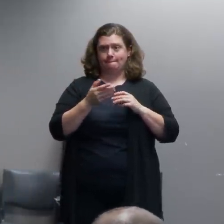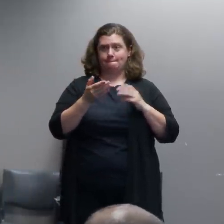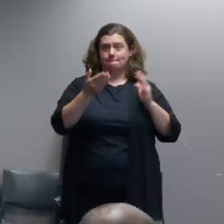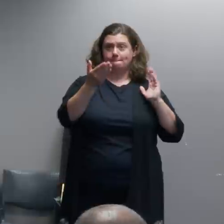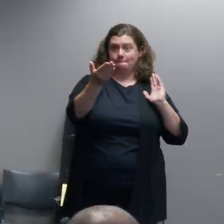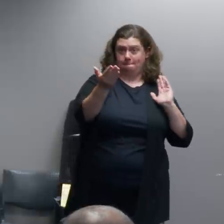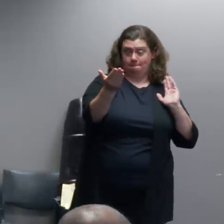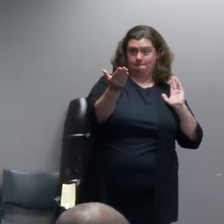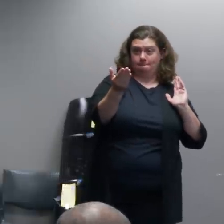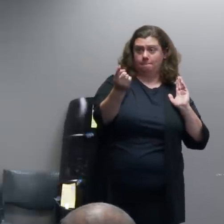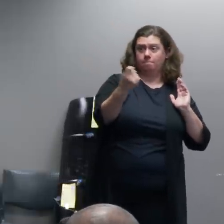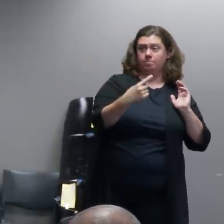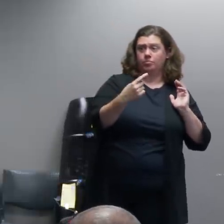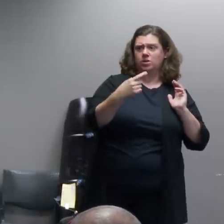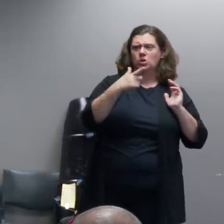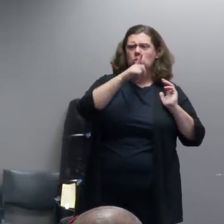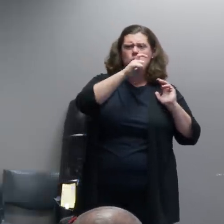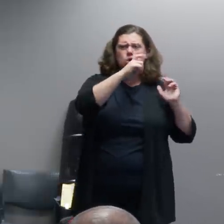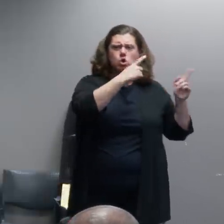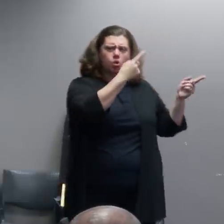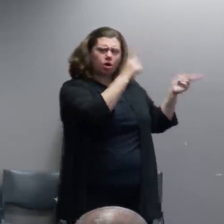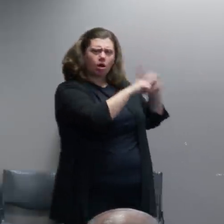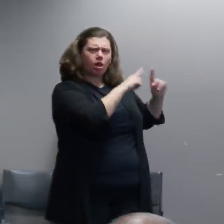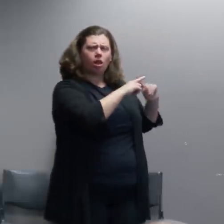the coordination with the federal law enforcement. When did you find out that